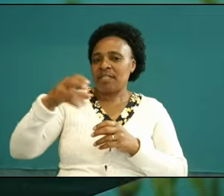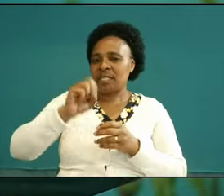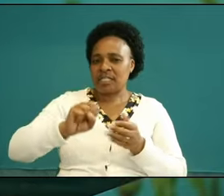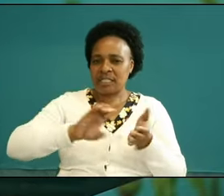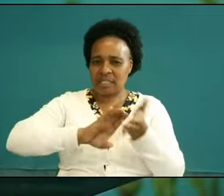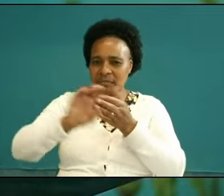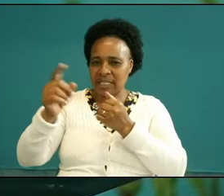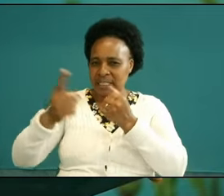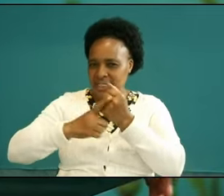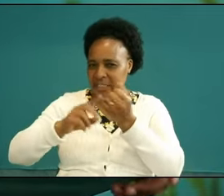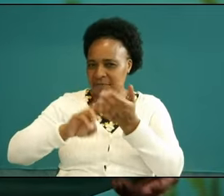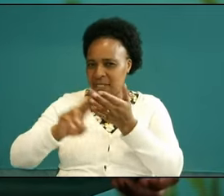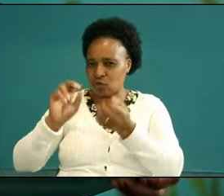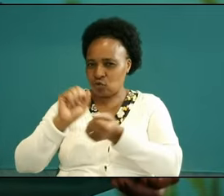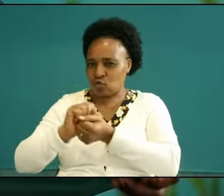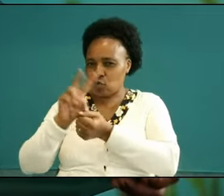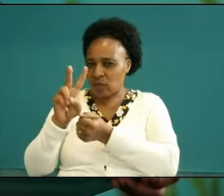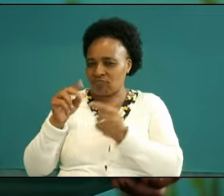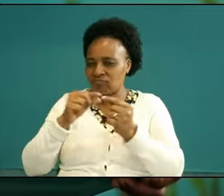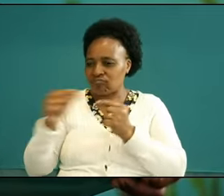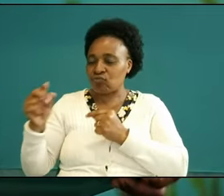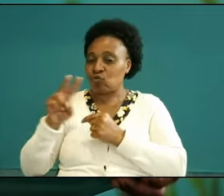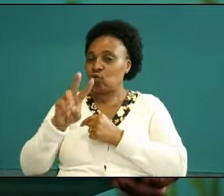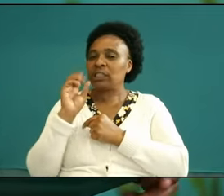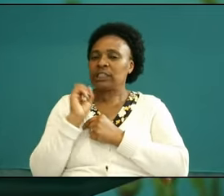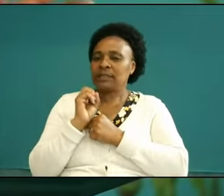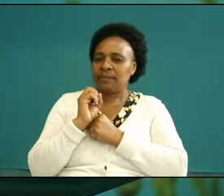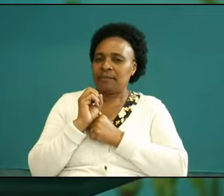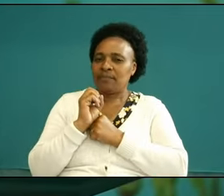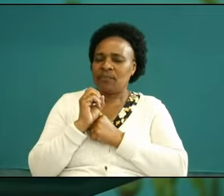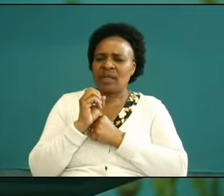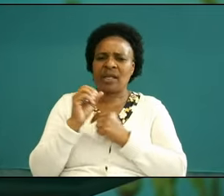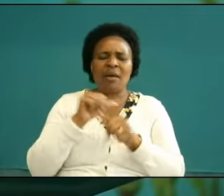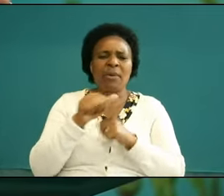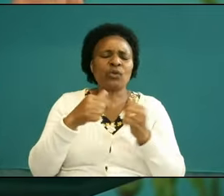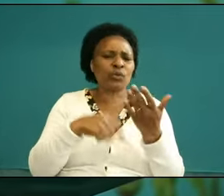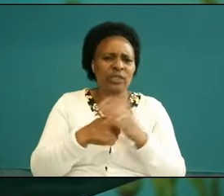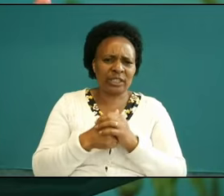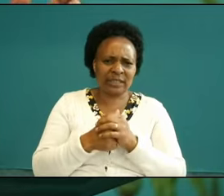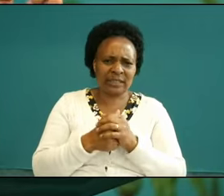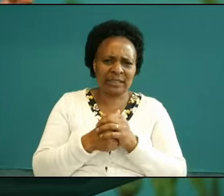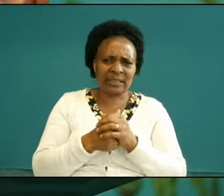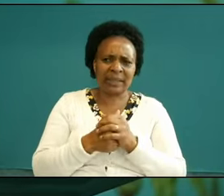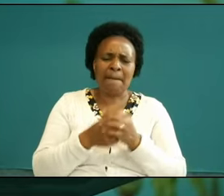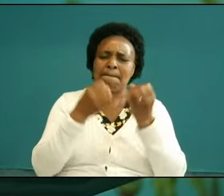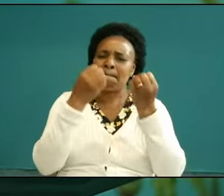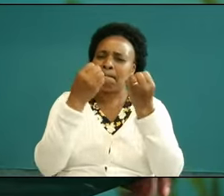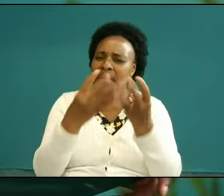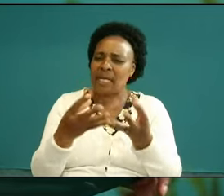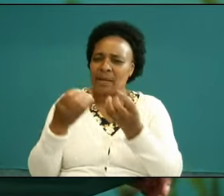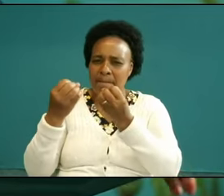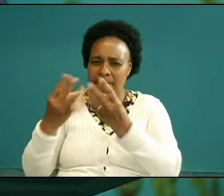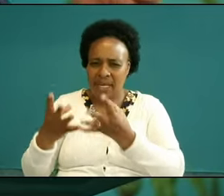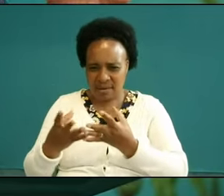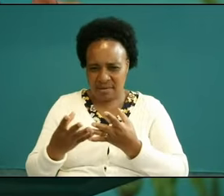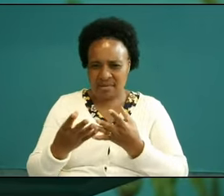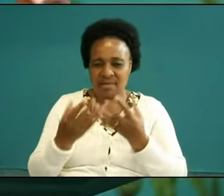verse number 12 through to verse number 20 is a part of many verses that begins from chapter one